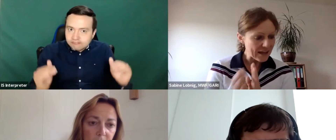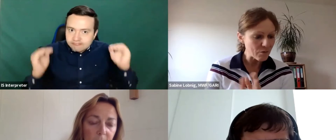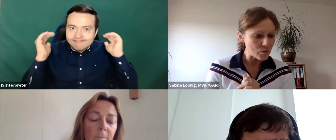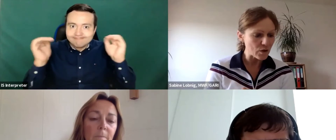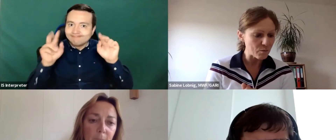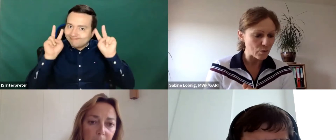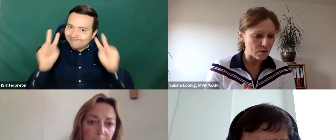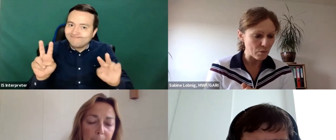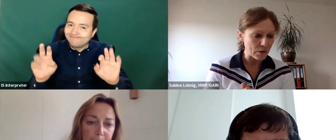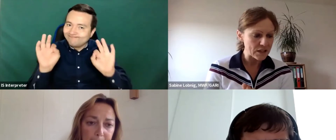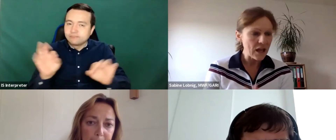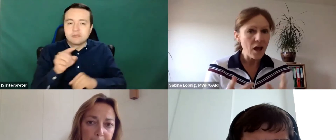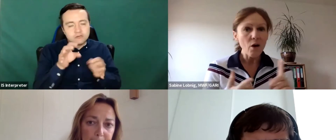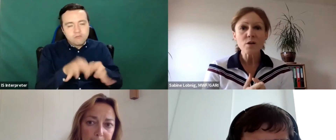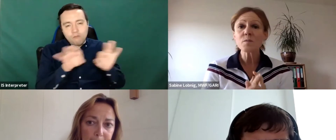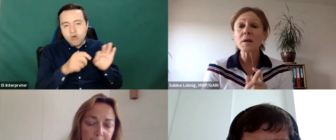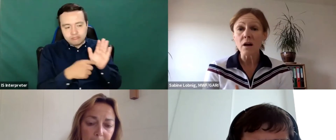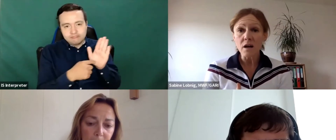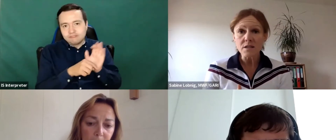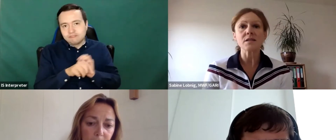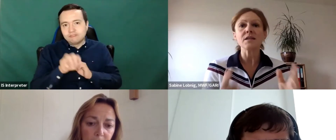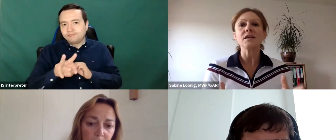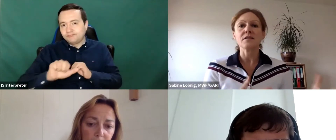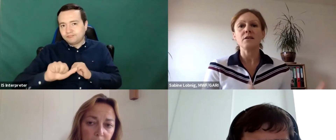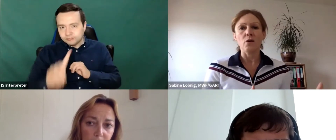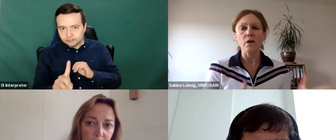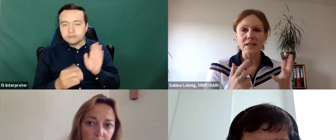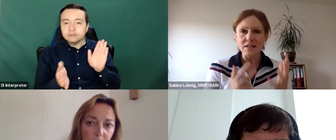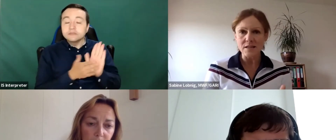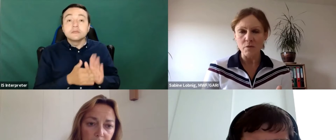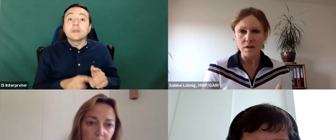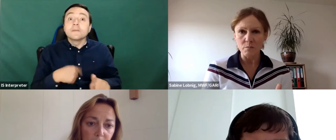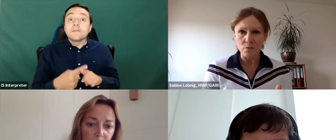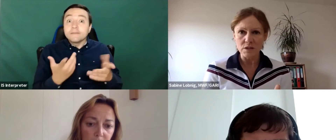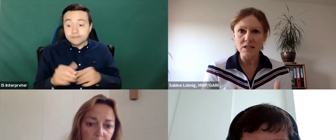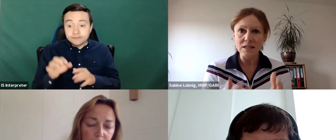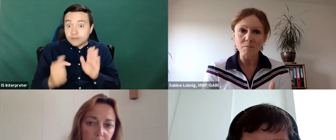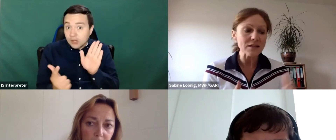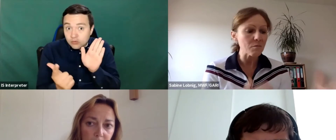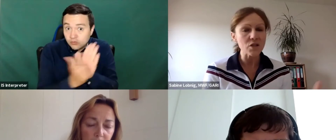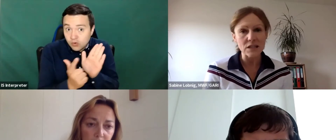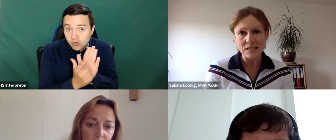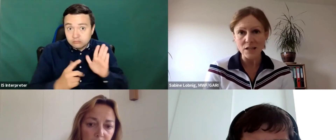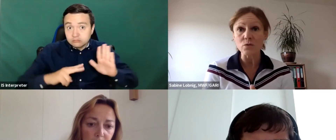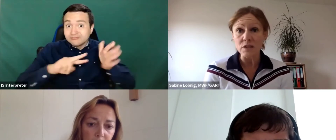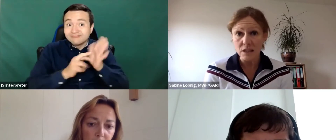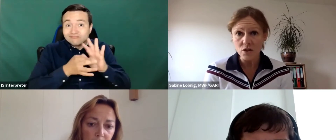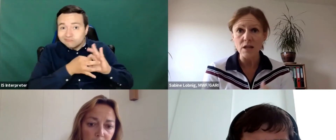That was one important point. Also, because it is the law, and it is something important, that makes it much easier to teach